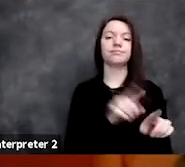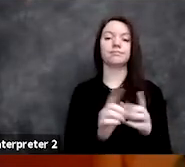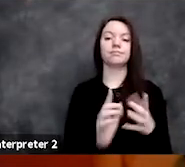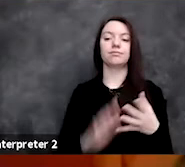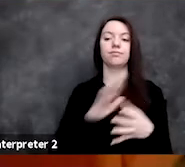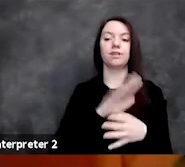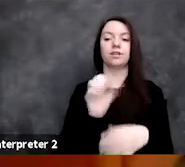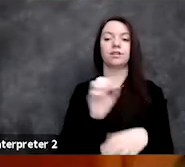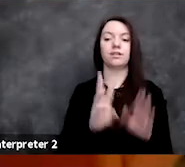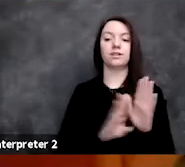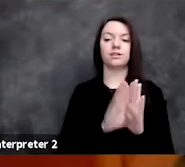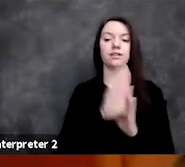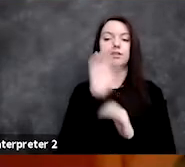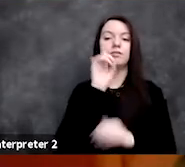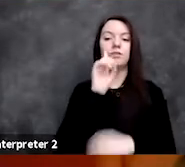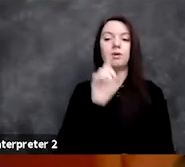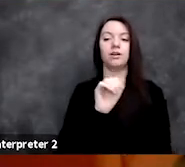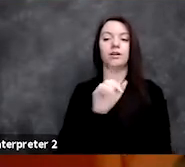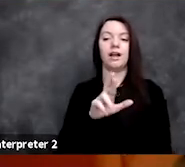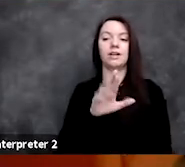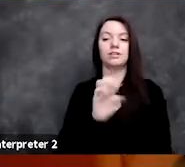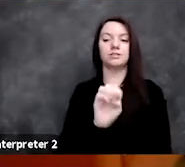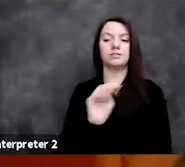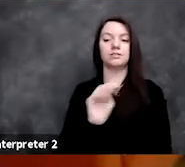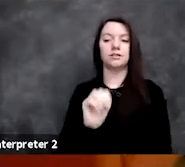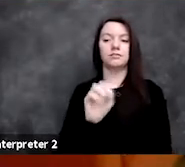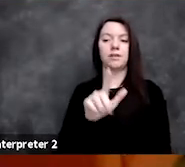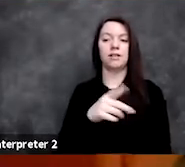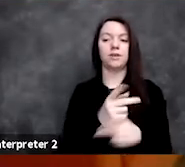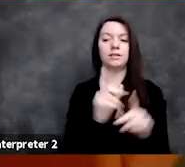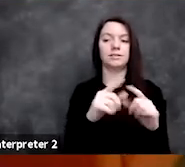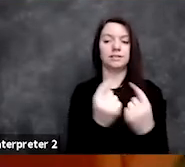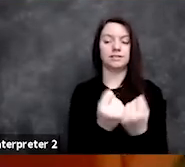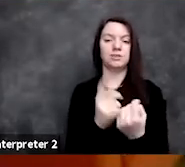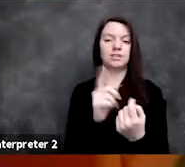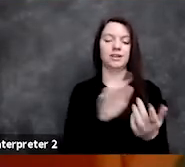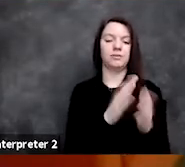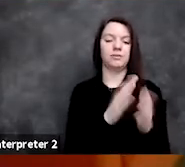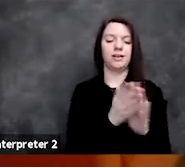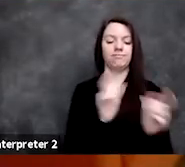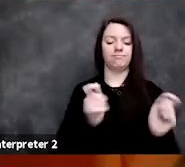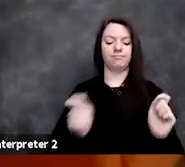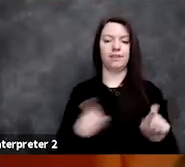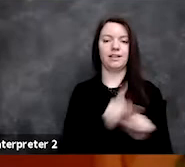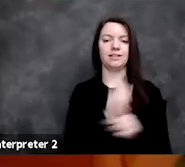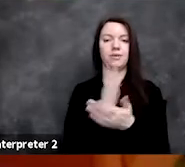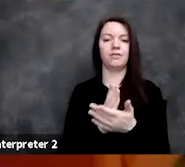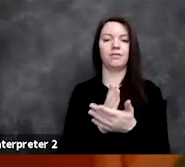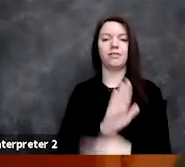for Azure's ML Product team, which was later reorganized as part of the Responsible AI team,